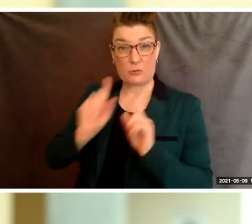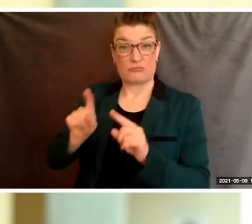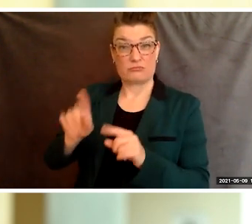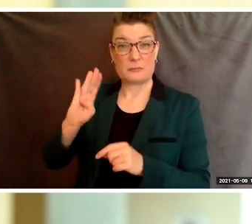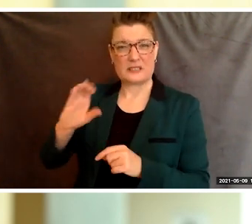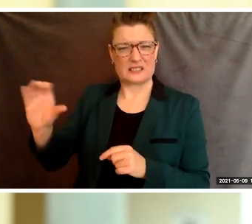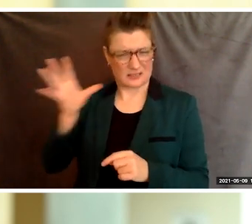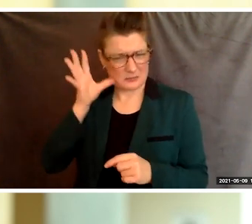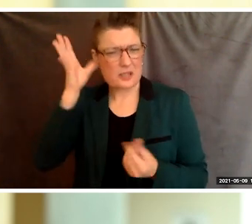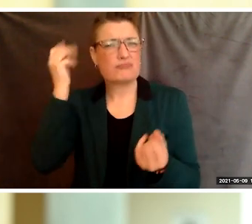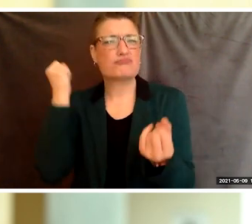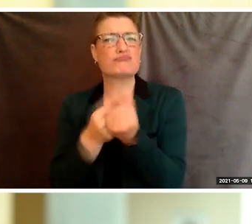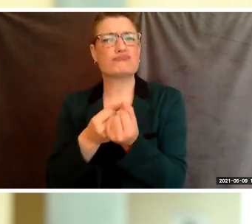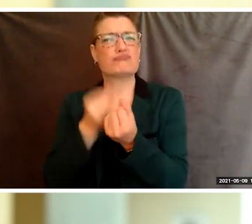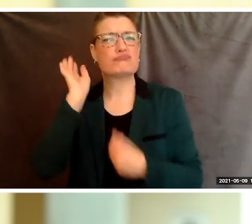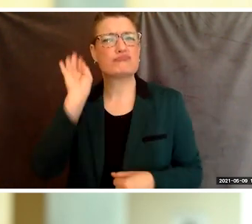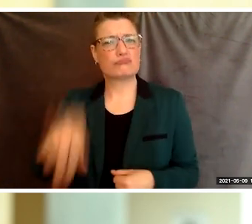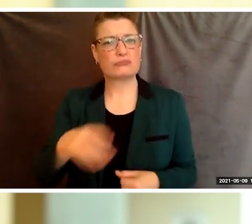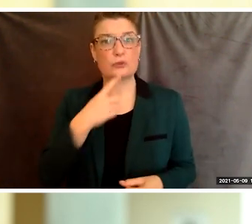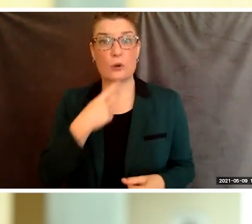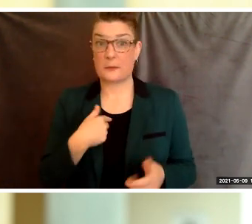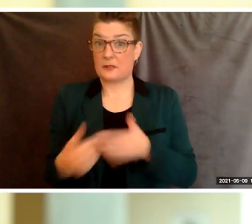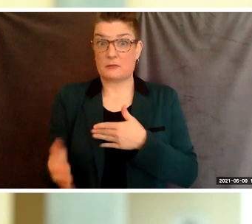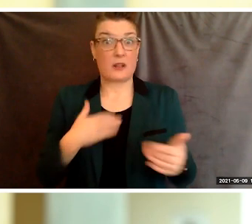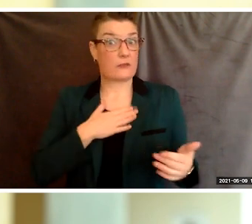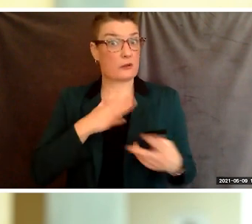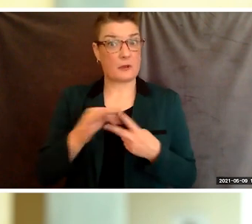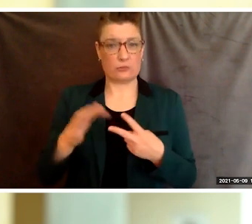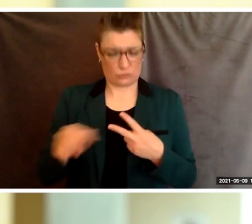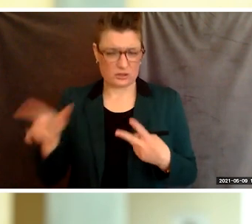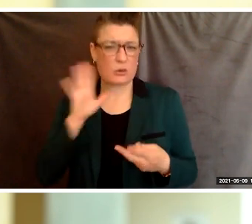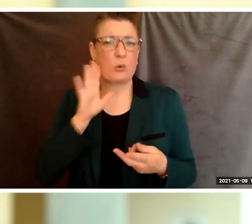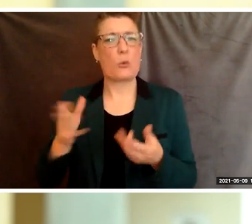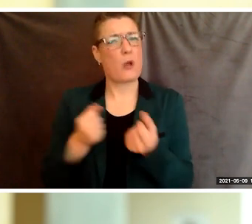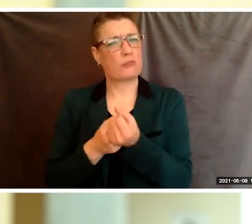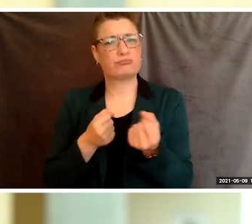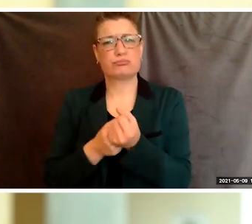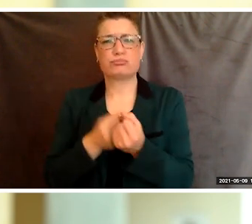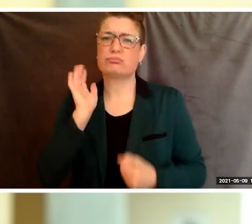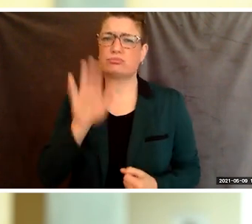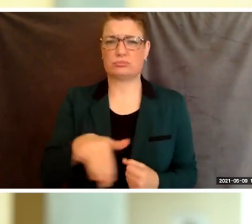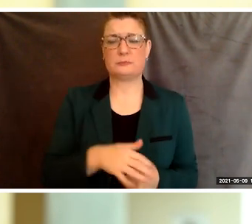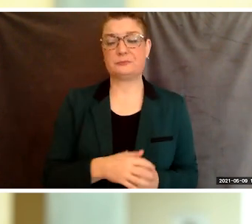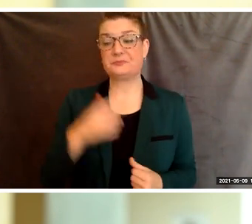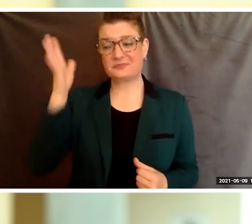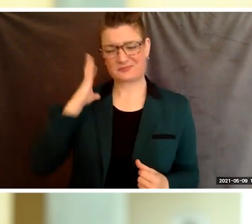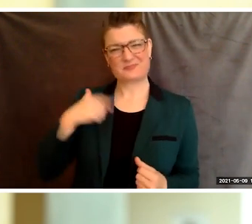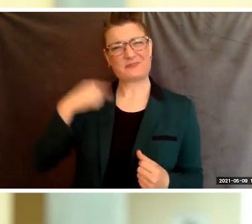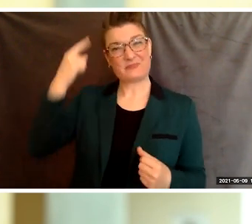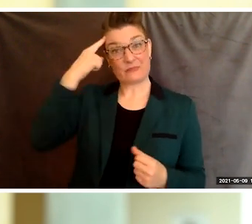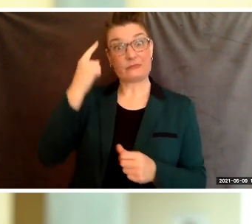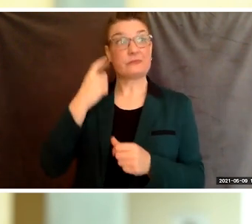by my decision and told me that whatever choice I made, they would be there to help. I used to think that hard work alone was going to propel me